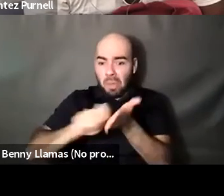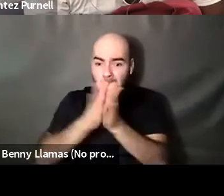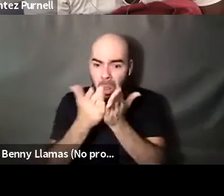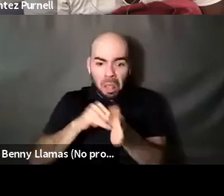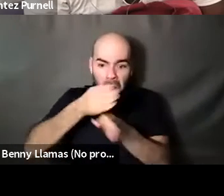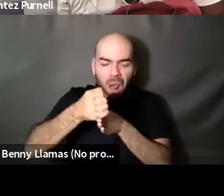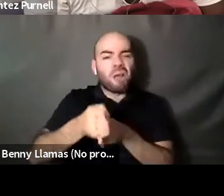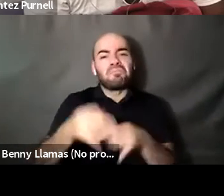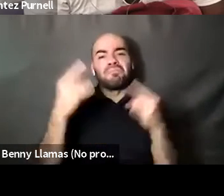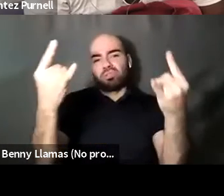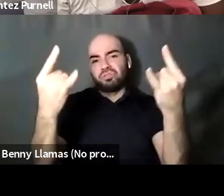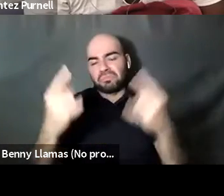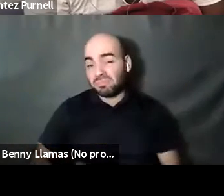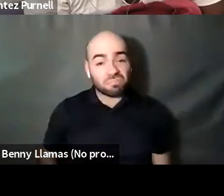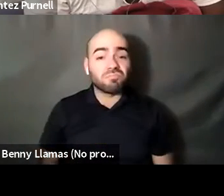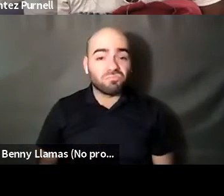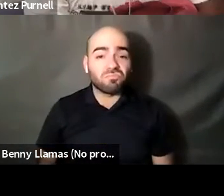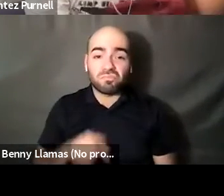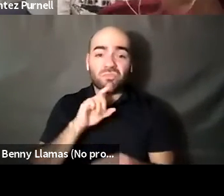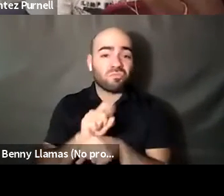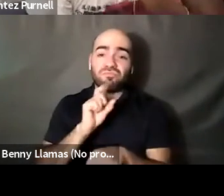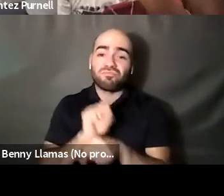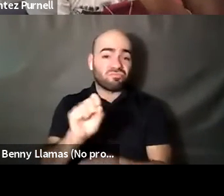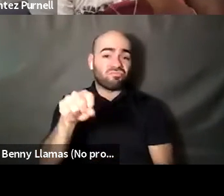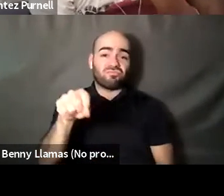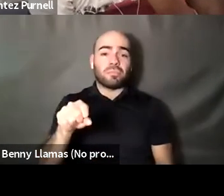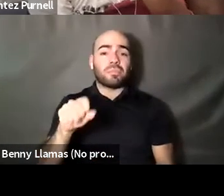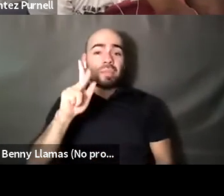Kokumo: Yeah, I mean like So, Kenyon Farrow (he/him/his): Go, go, you want to jump in.